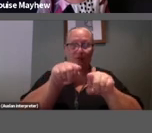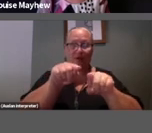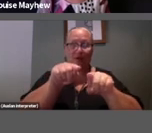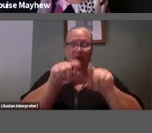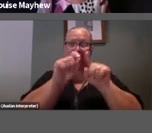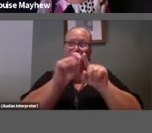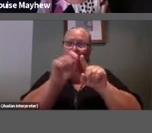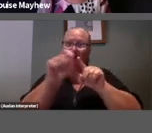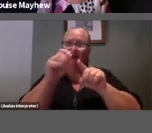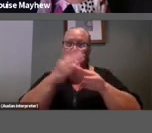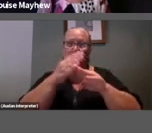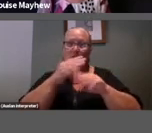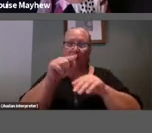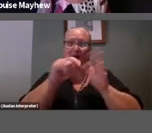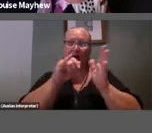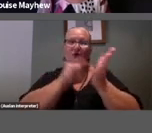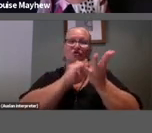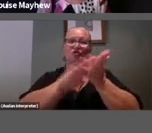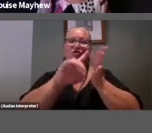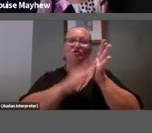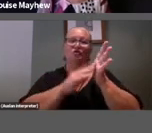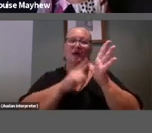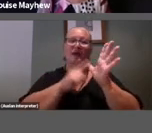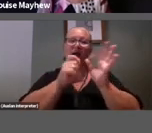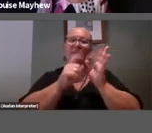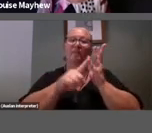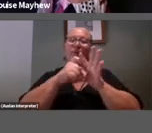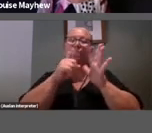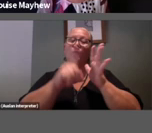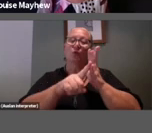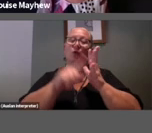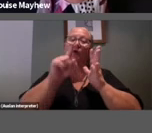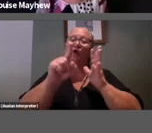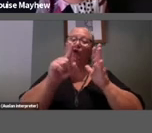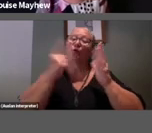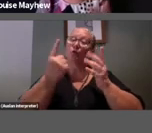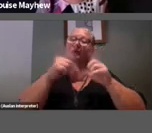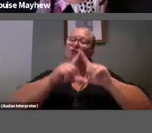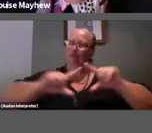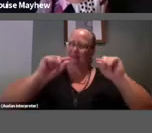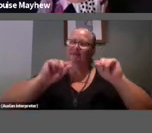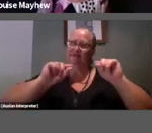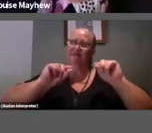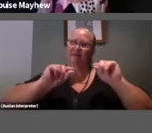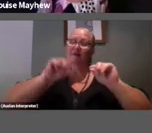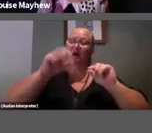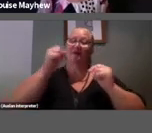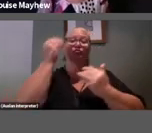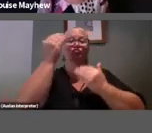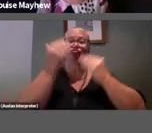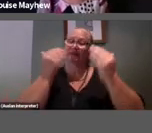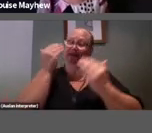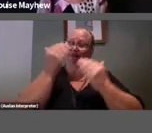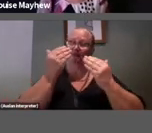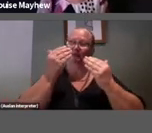Shimabuku.o Shimabuku is a Japanese artist who had dreams of being a poet